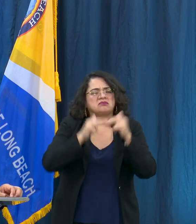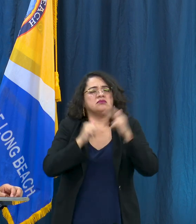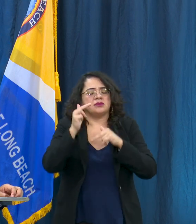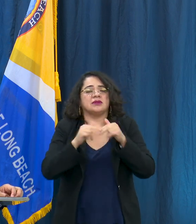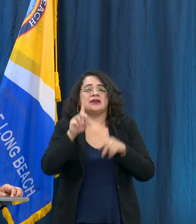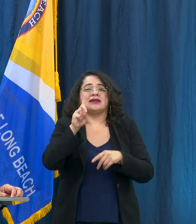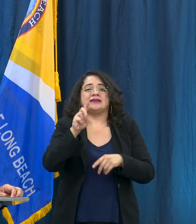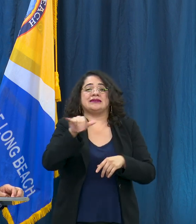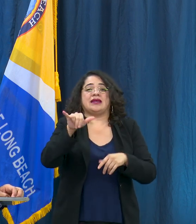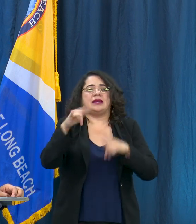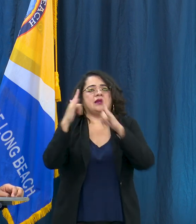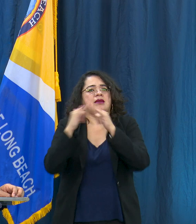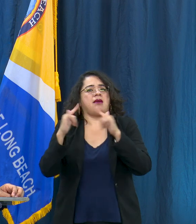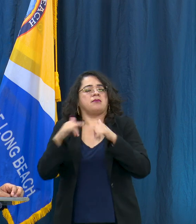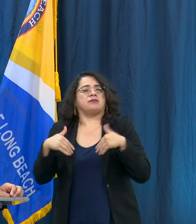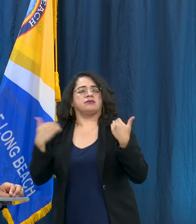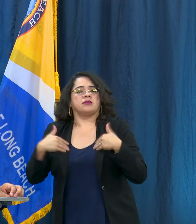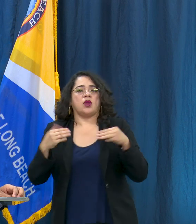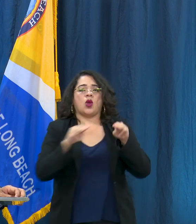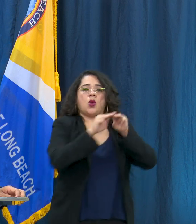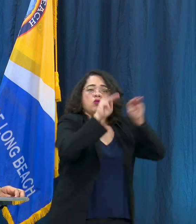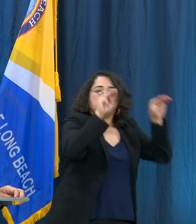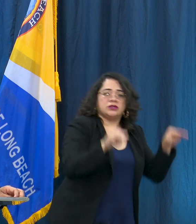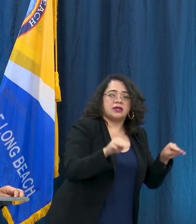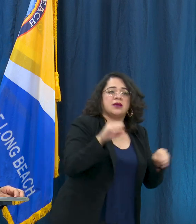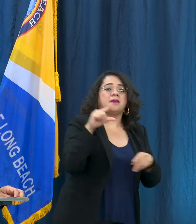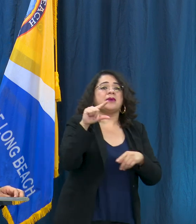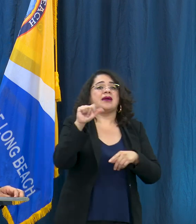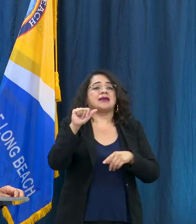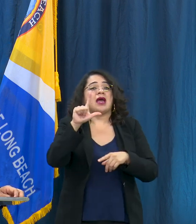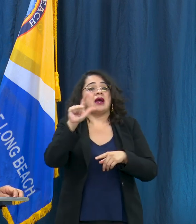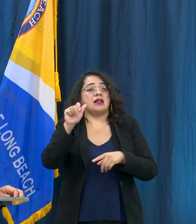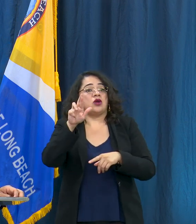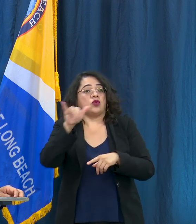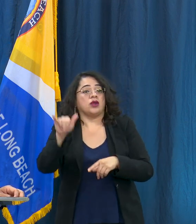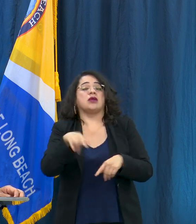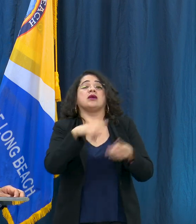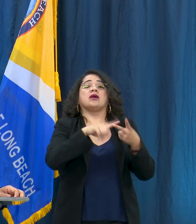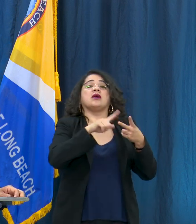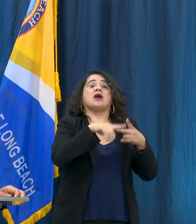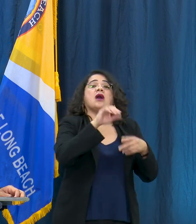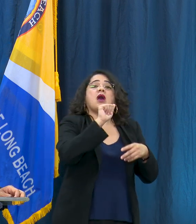young people, museums and galleries, and the Aquarium of the Pacific. Some of the